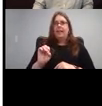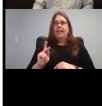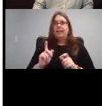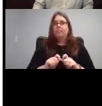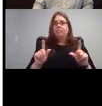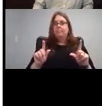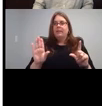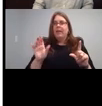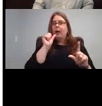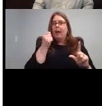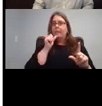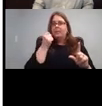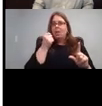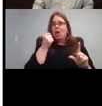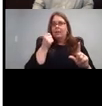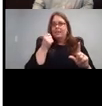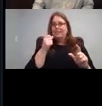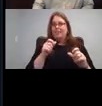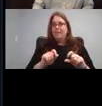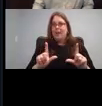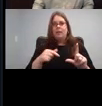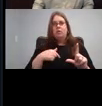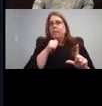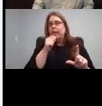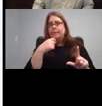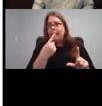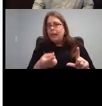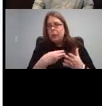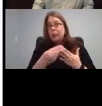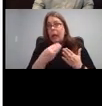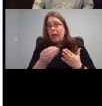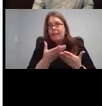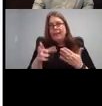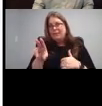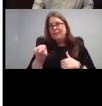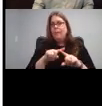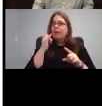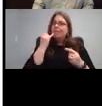I'm not telling anyone to go buy anything. But if you want to, you can. Basically it's like a